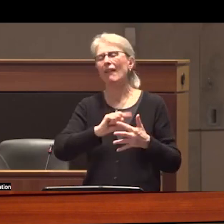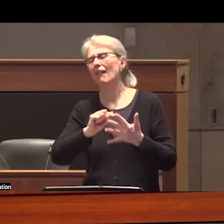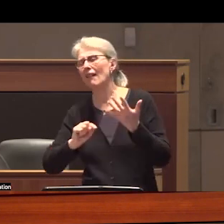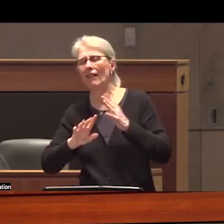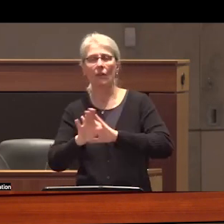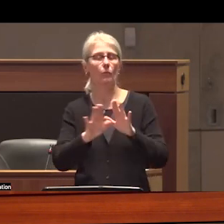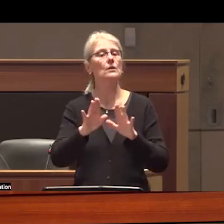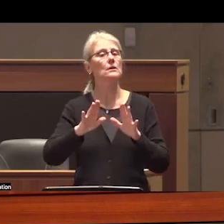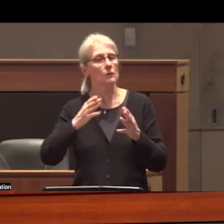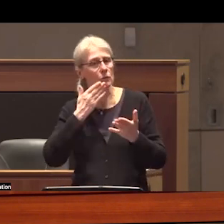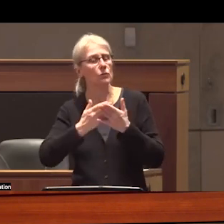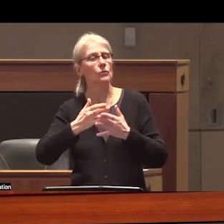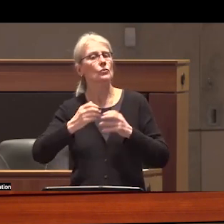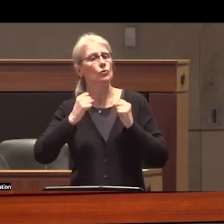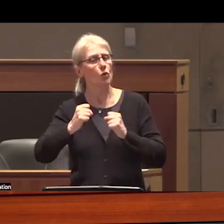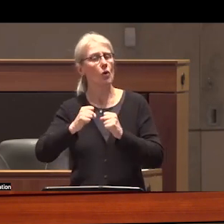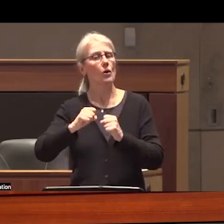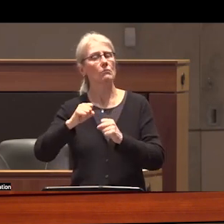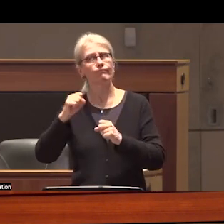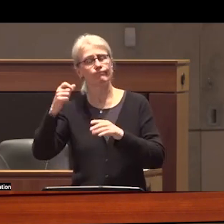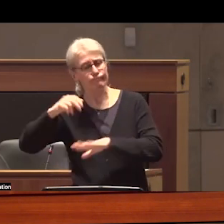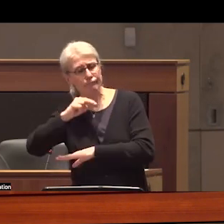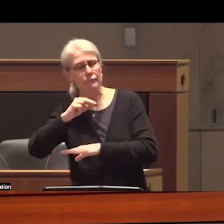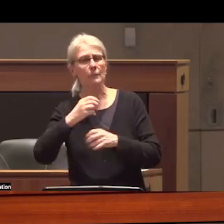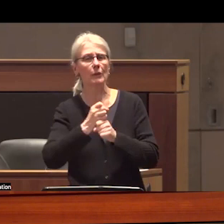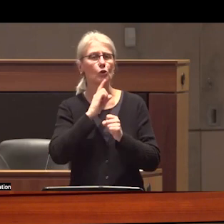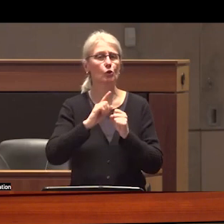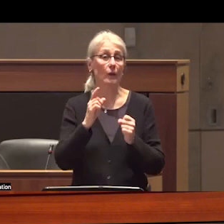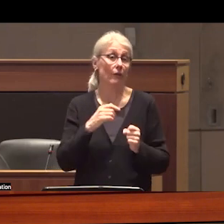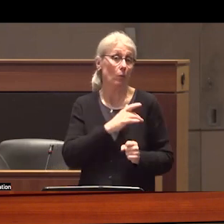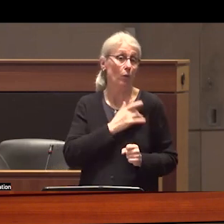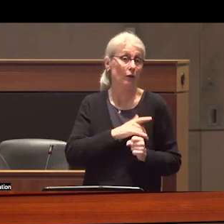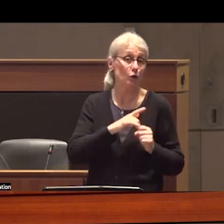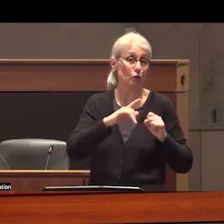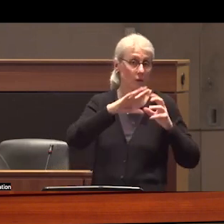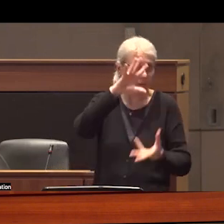regulatory oversight there must be a provincial database and federal database bases of all